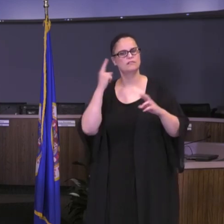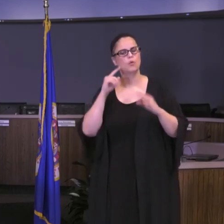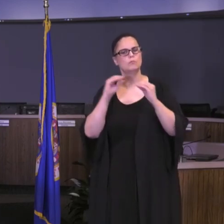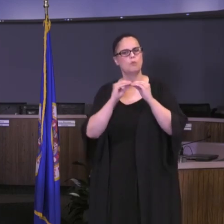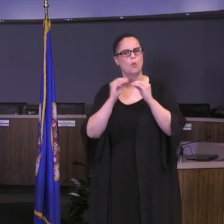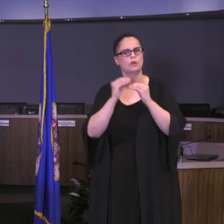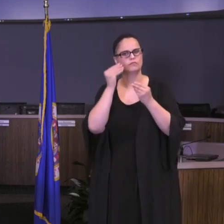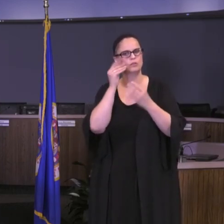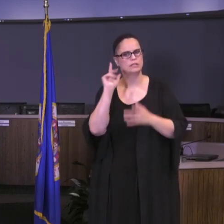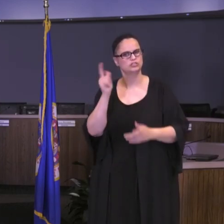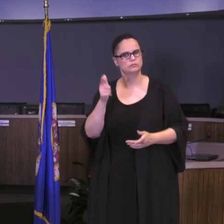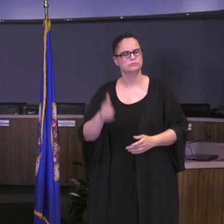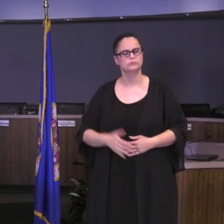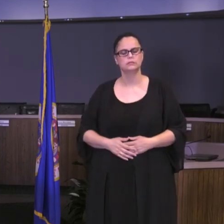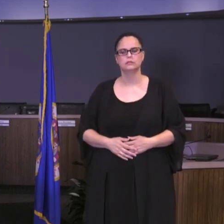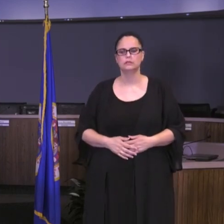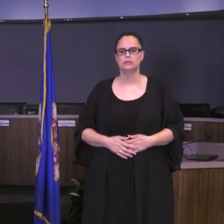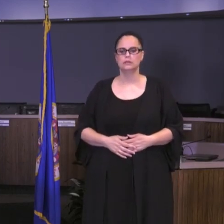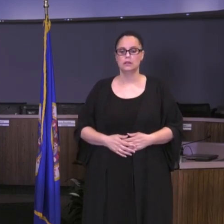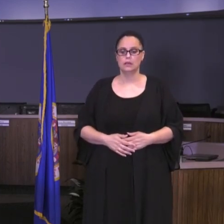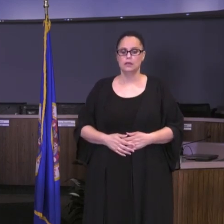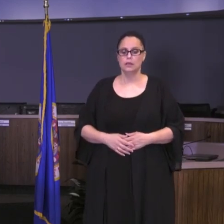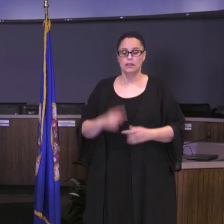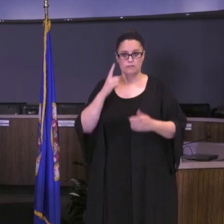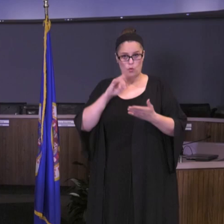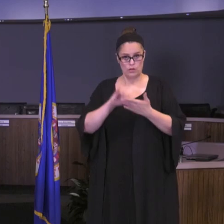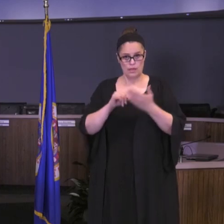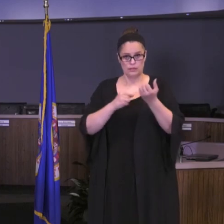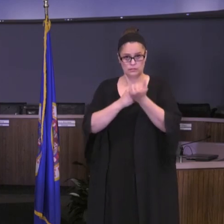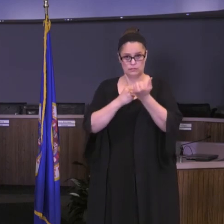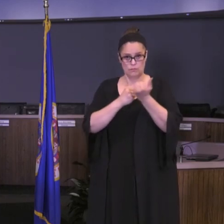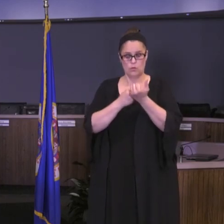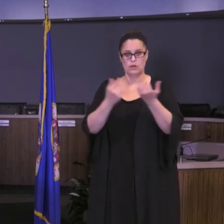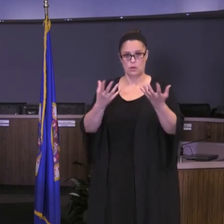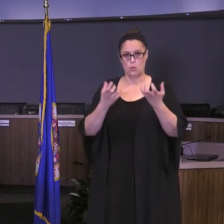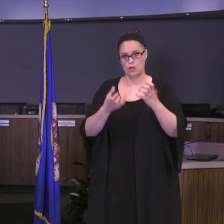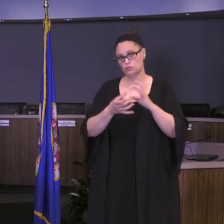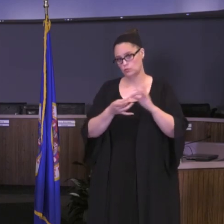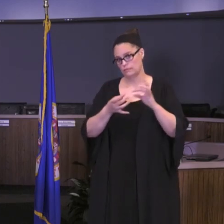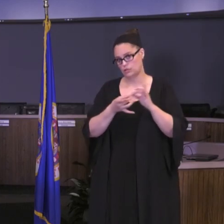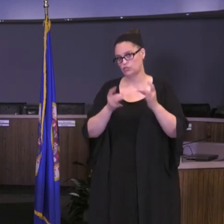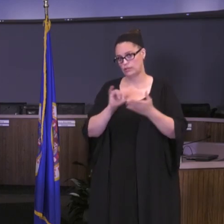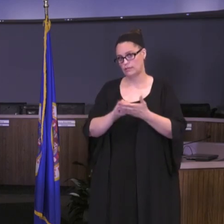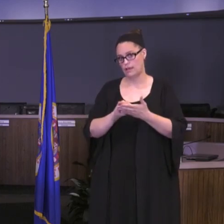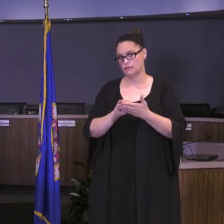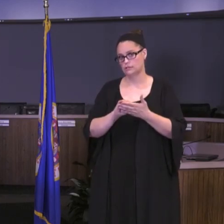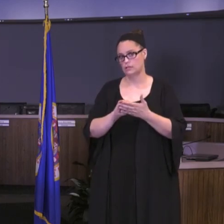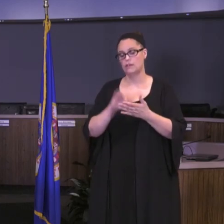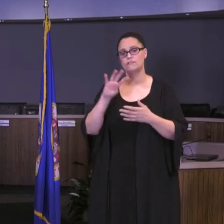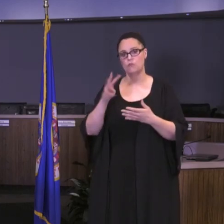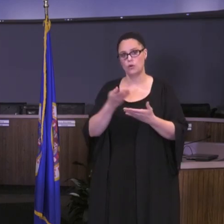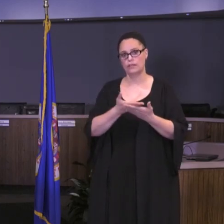One other thing I'd like to mention in terms of that kind of support, the fourth thing that I mentioned with that,